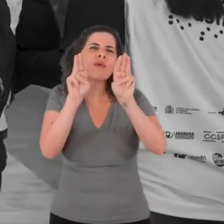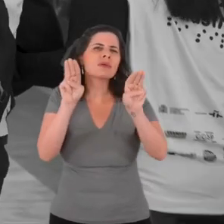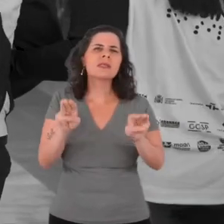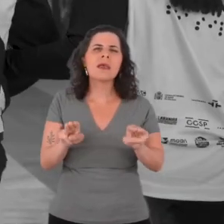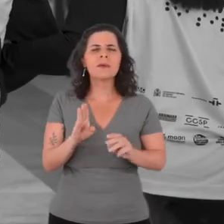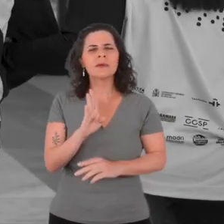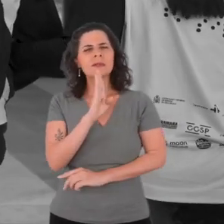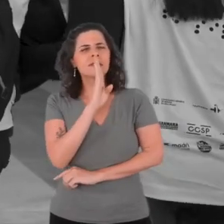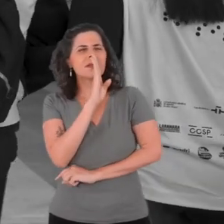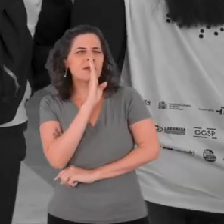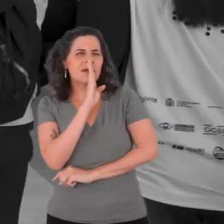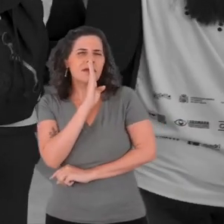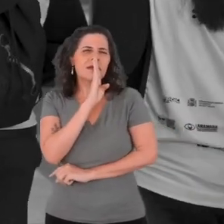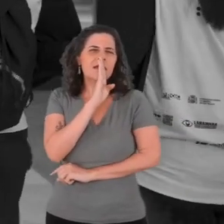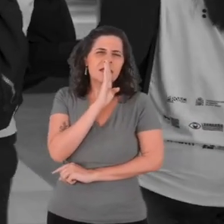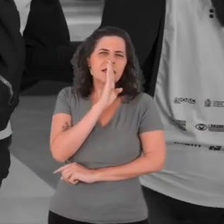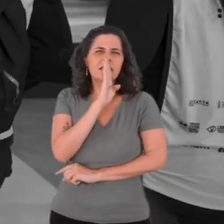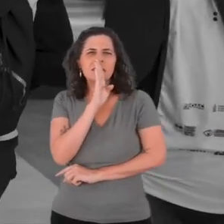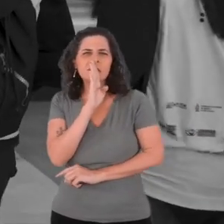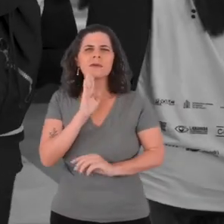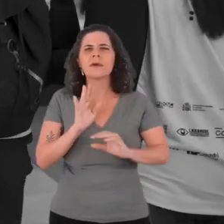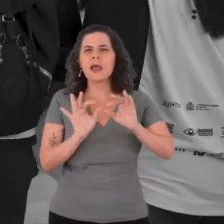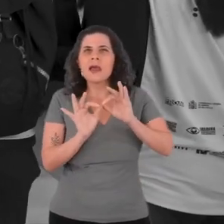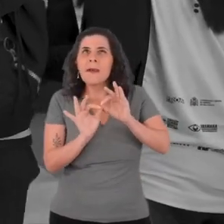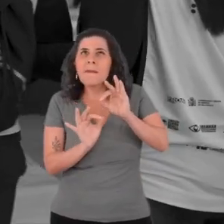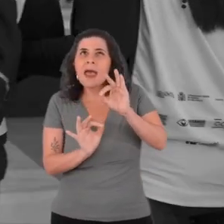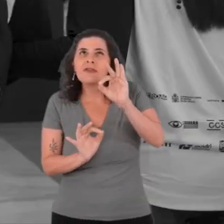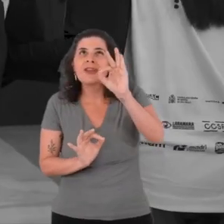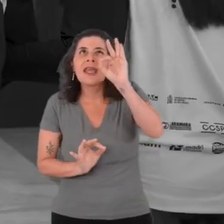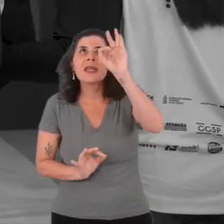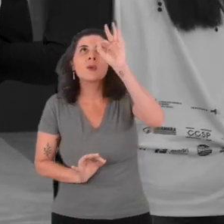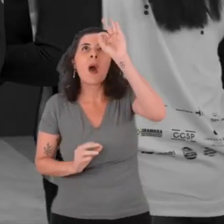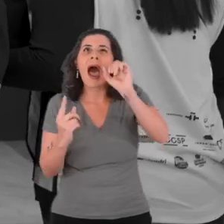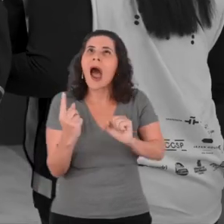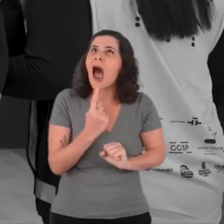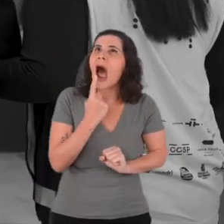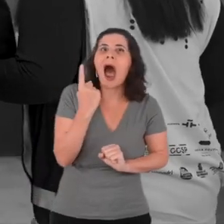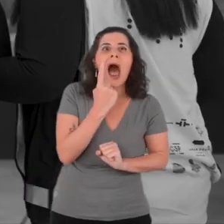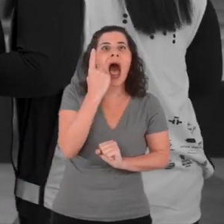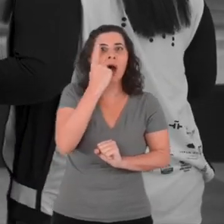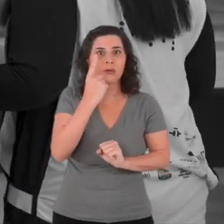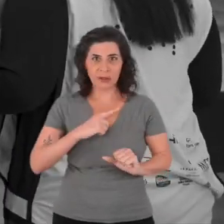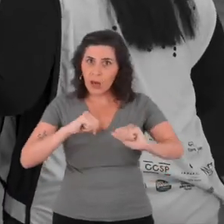Silence. High right foot. A statue right at the entrance.